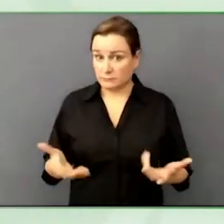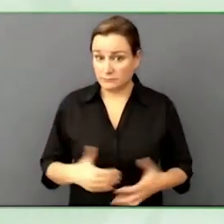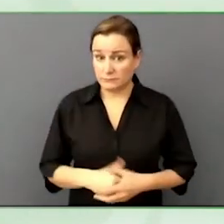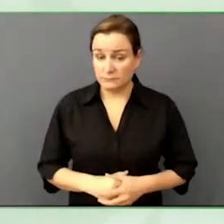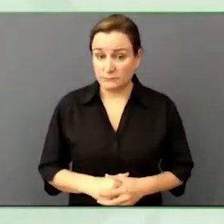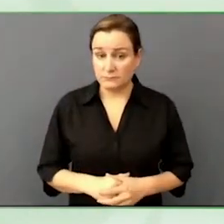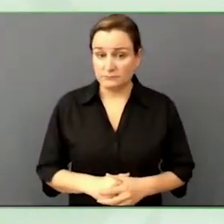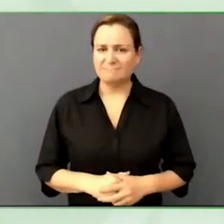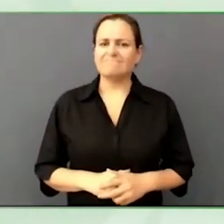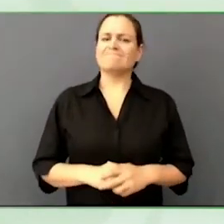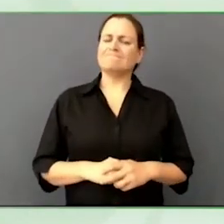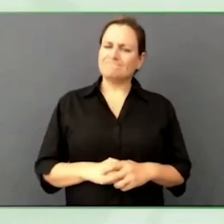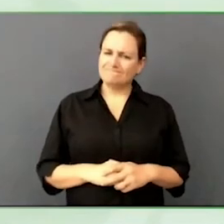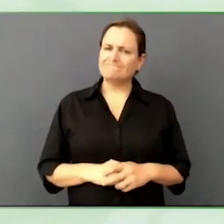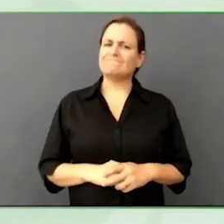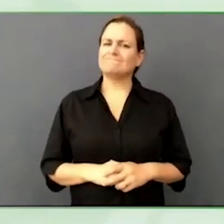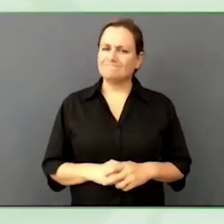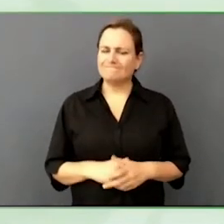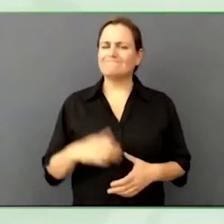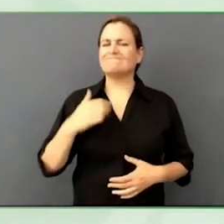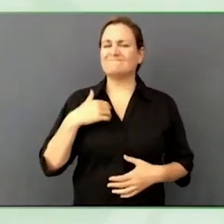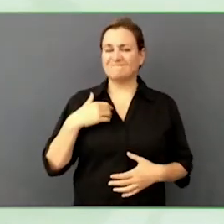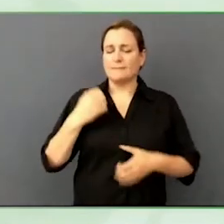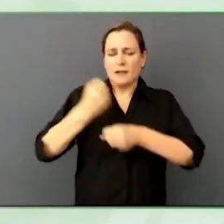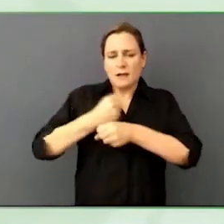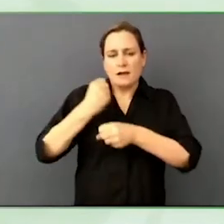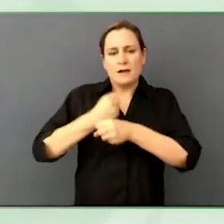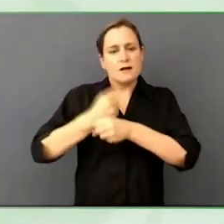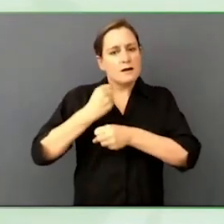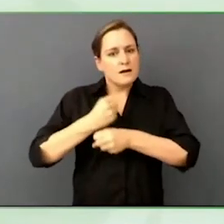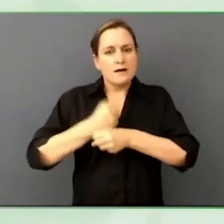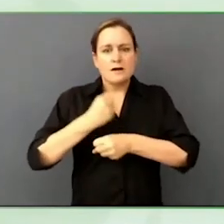funding with the government, the United States, anyone in the United